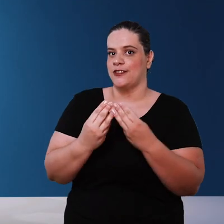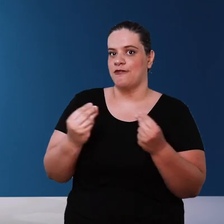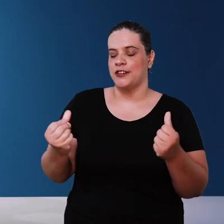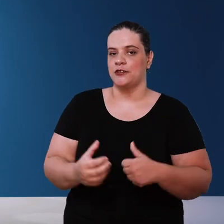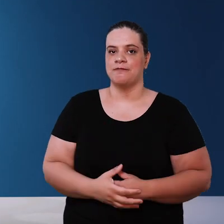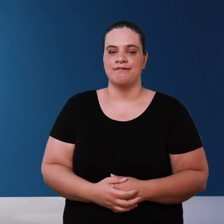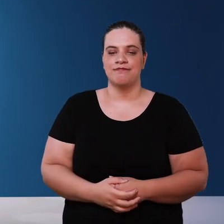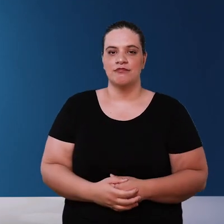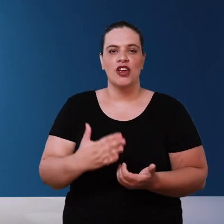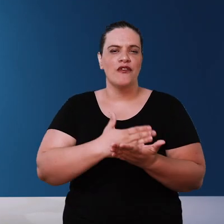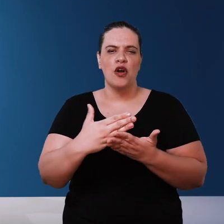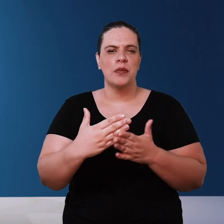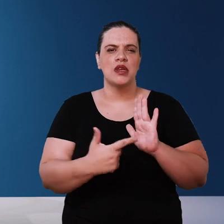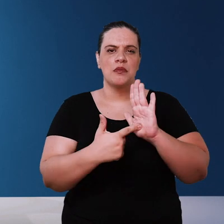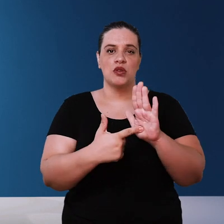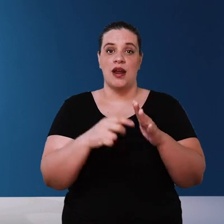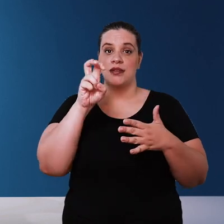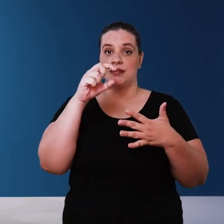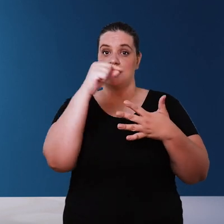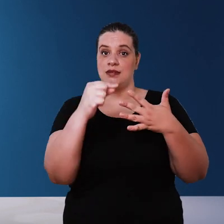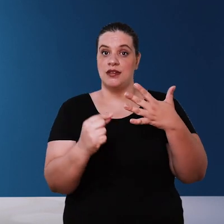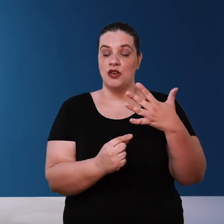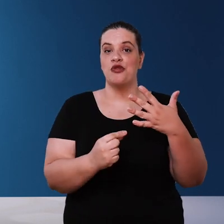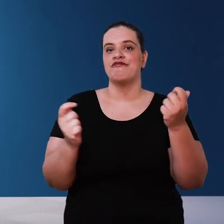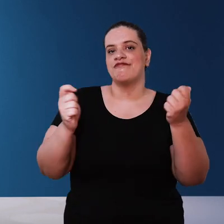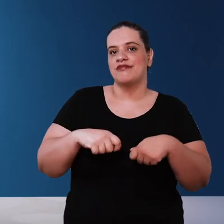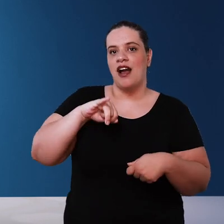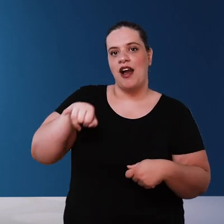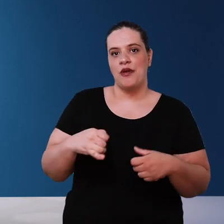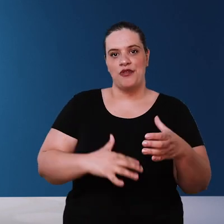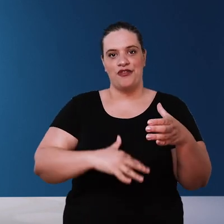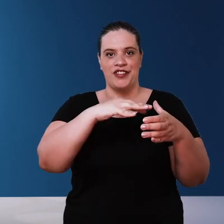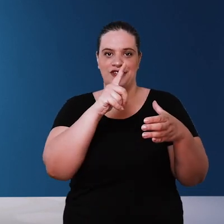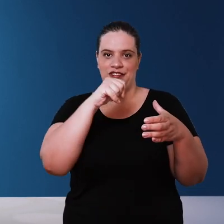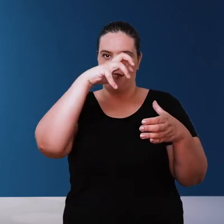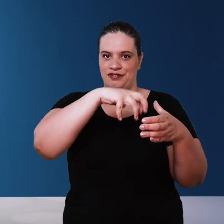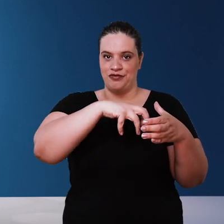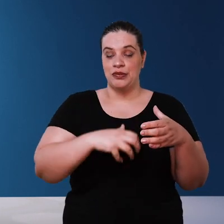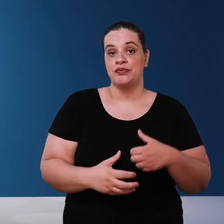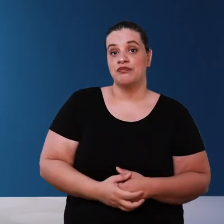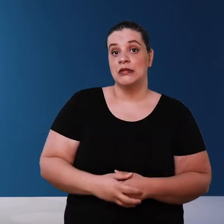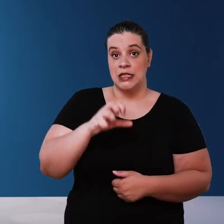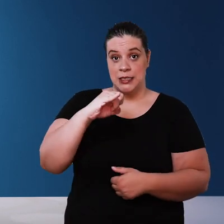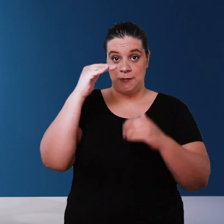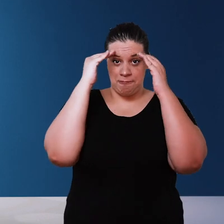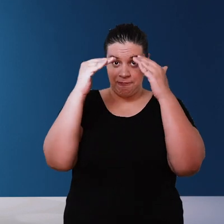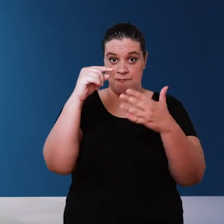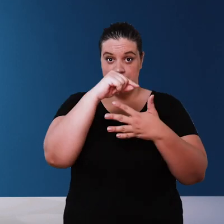start we will present the five steps to the success of a rainwater harvesting system if you respect these five steps I am